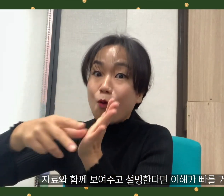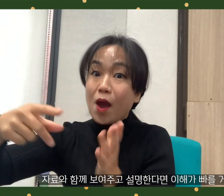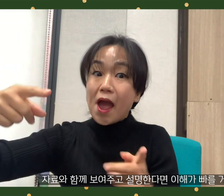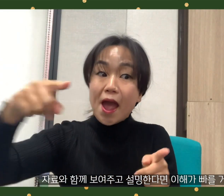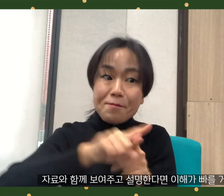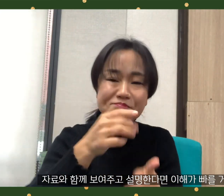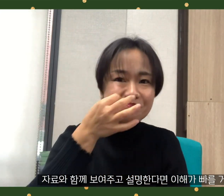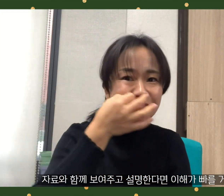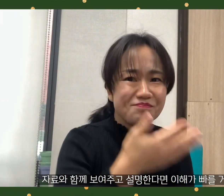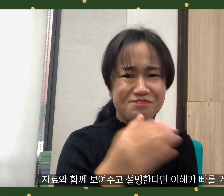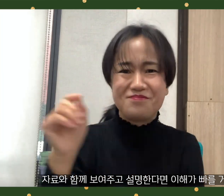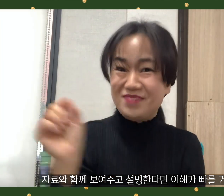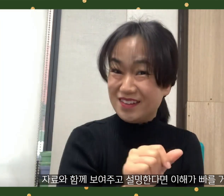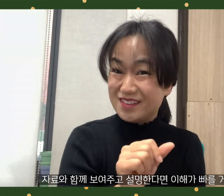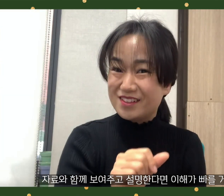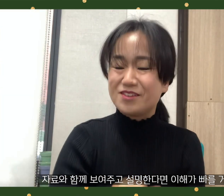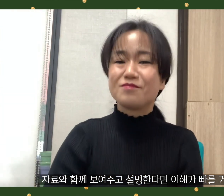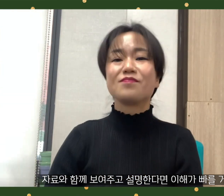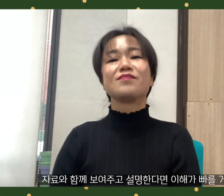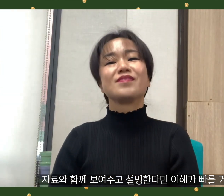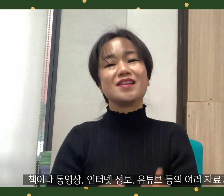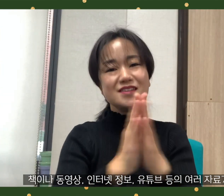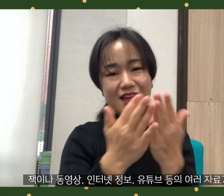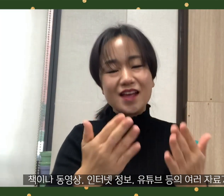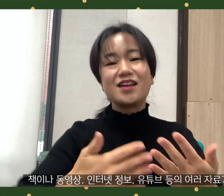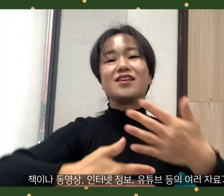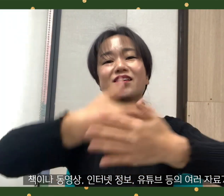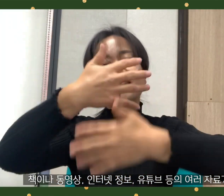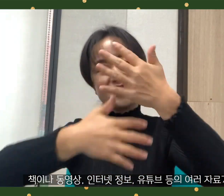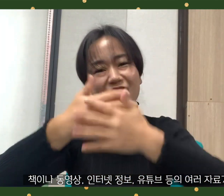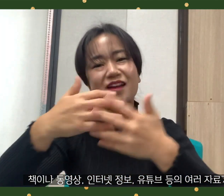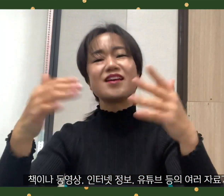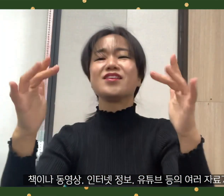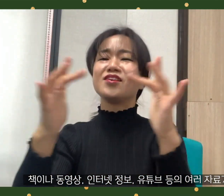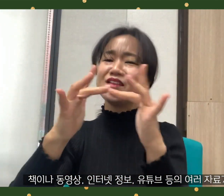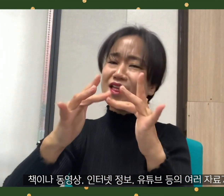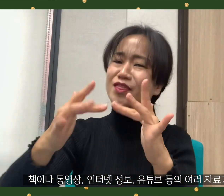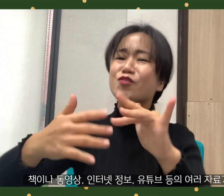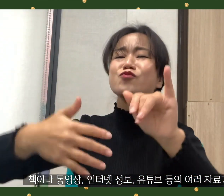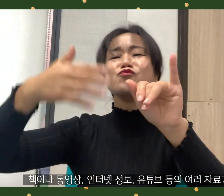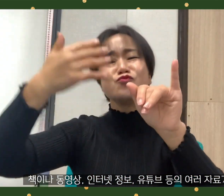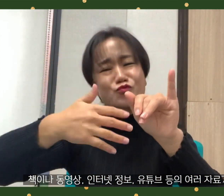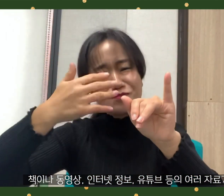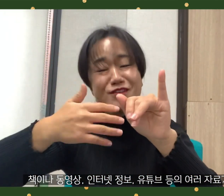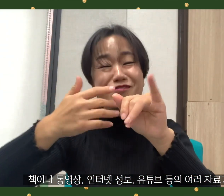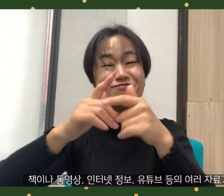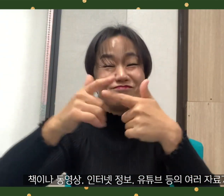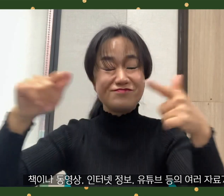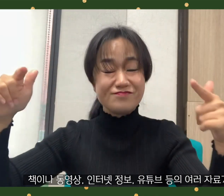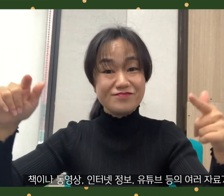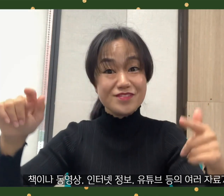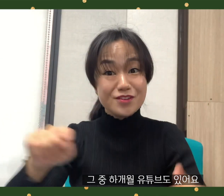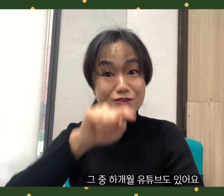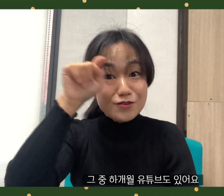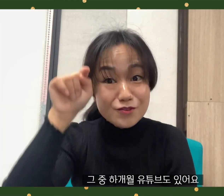It will be easier to understand if you show and explain it with data. There are many resources such as books, videos, Internet information, and YouTube,